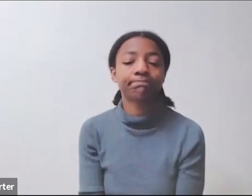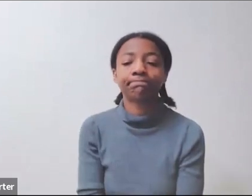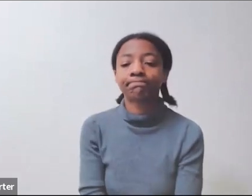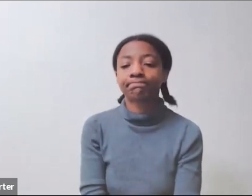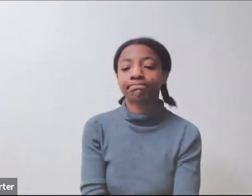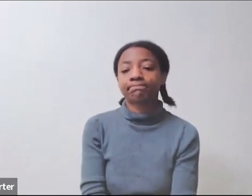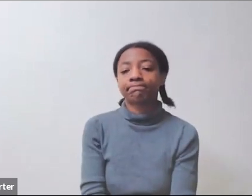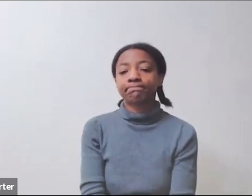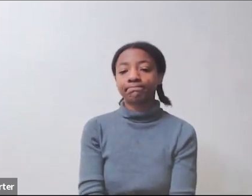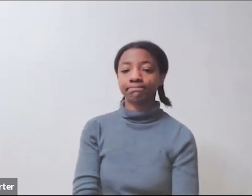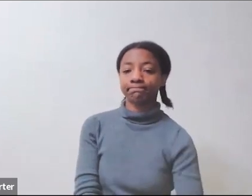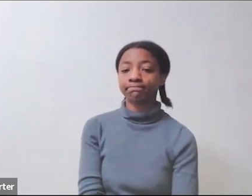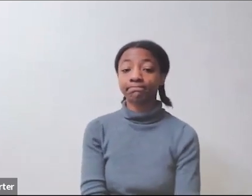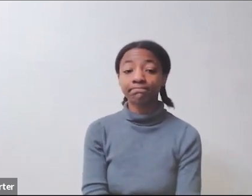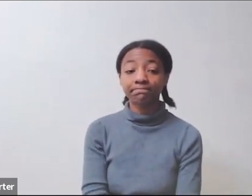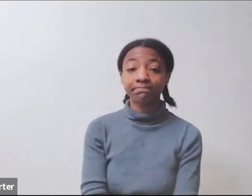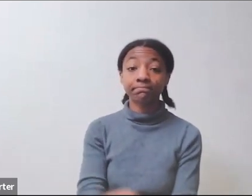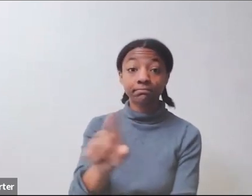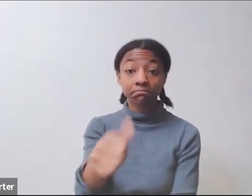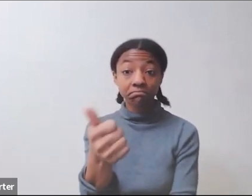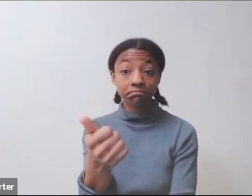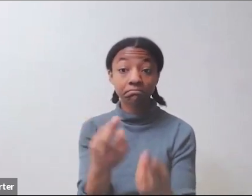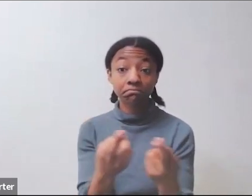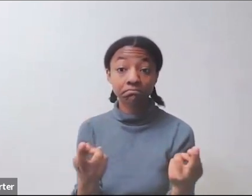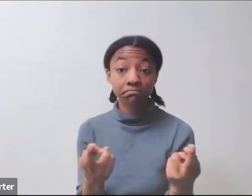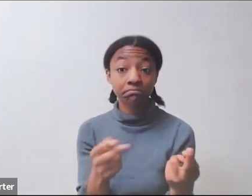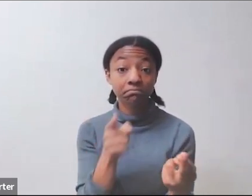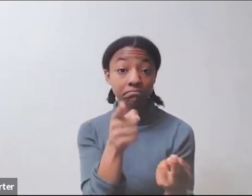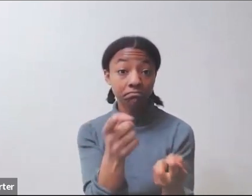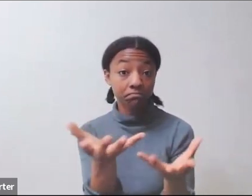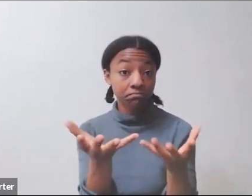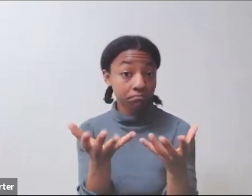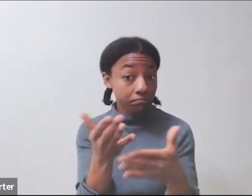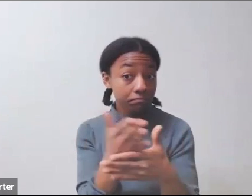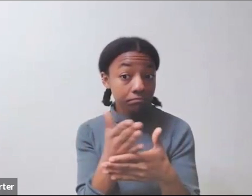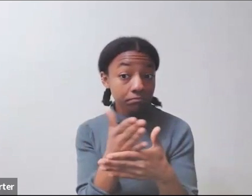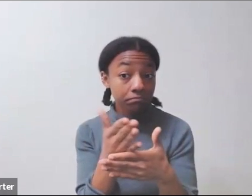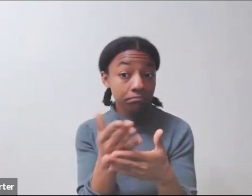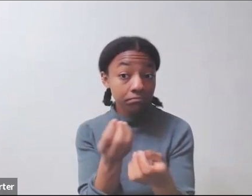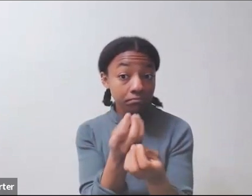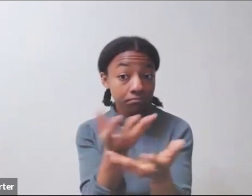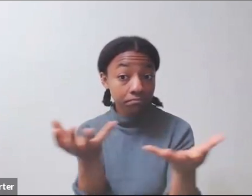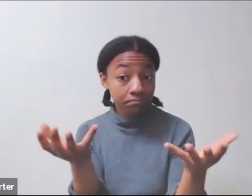Are there any other resources you would like to share with attendees? I'm looking forward to working with you.